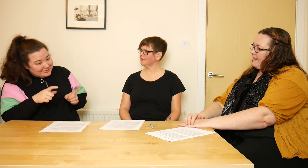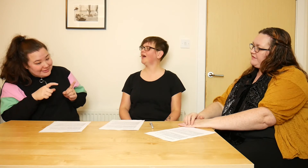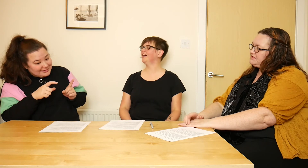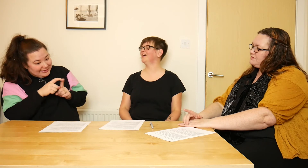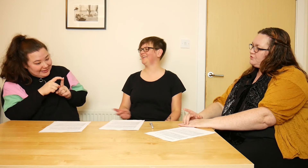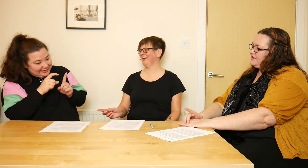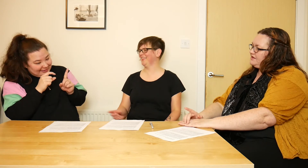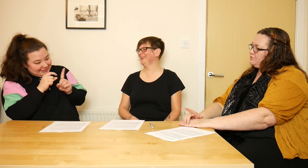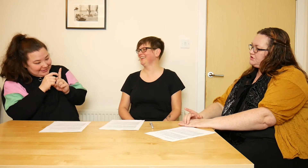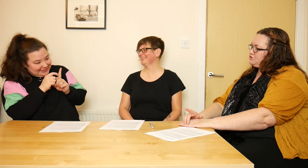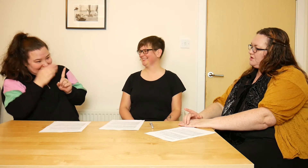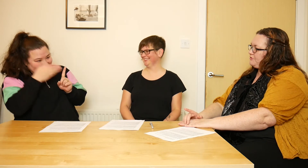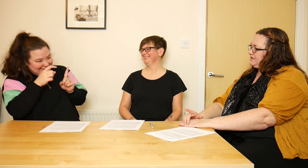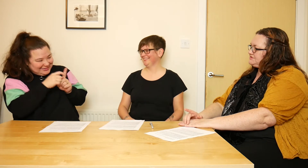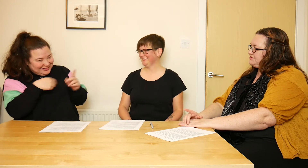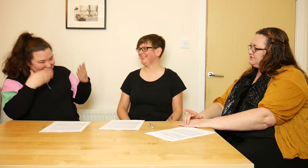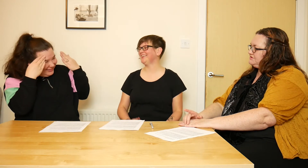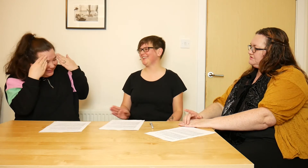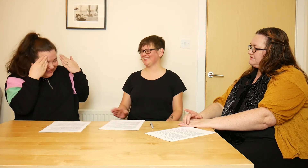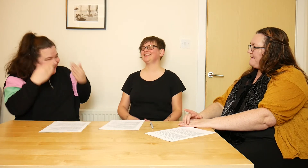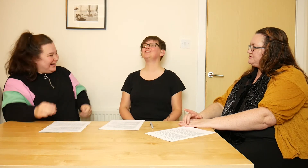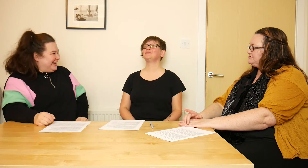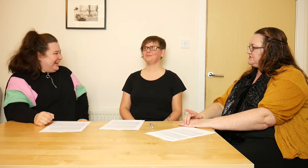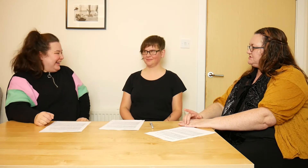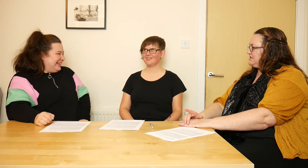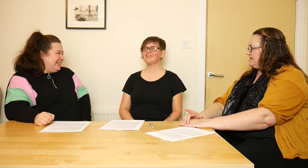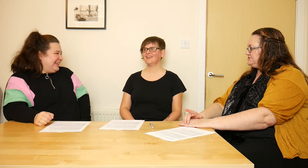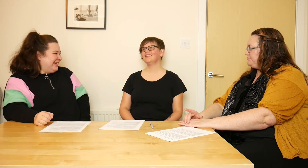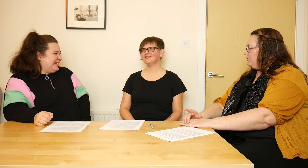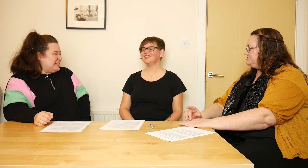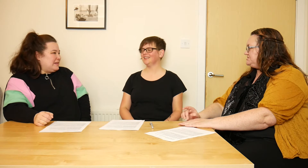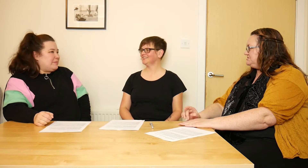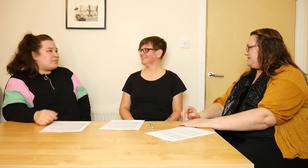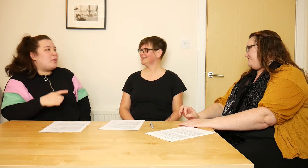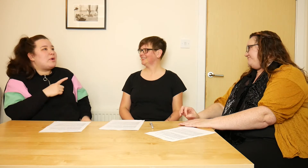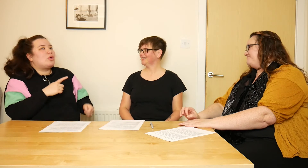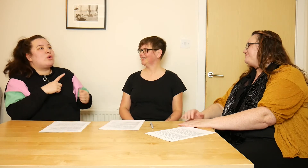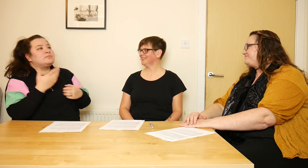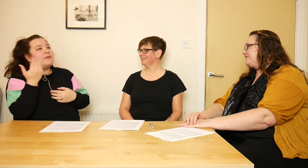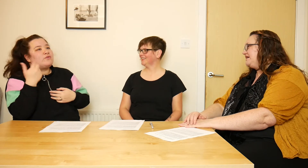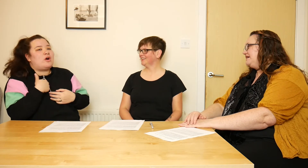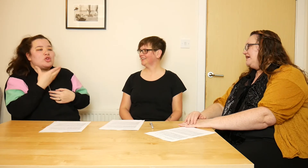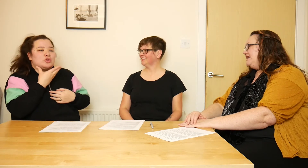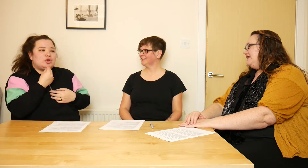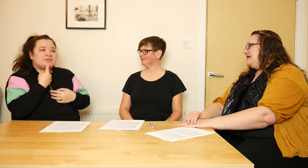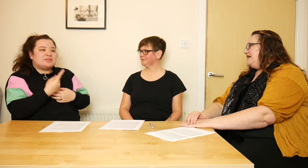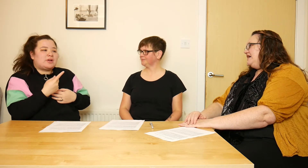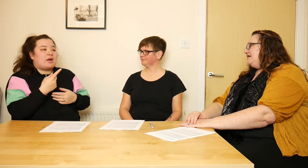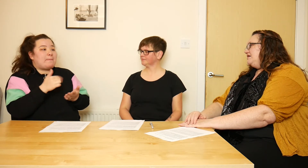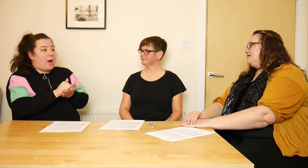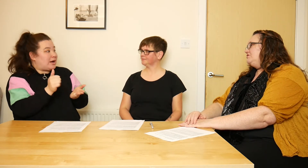There's one more thing that we talked about, is the capital D small d deaf. -Ah, yes, right...